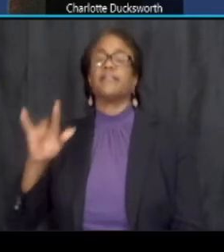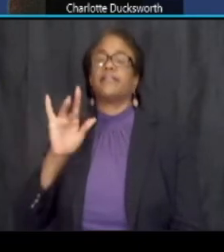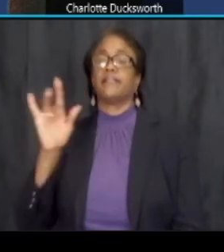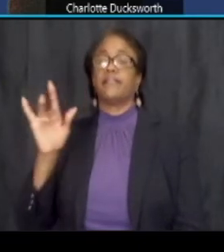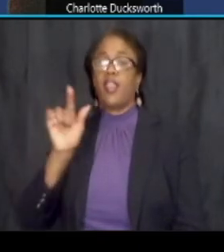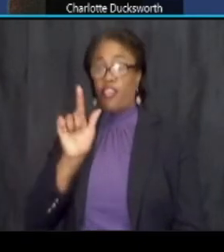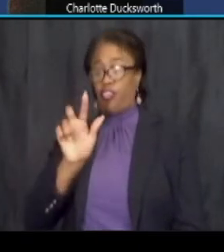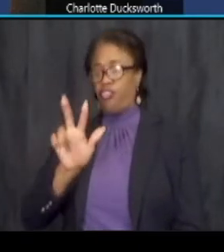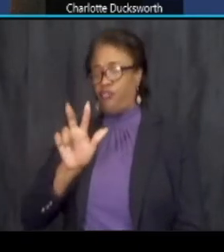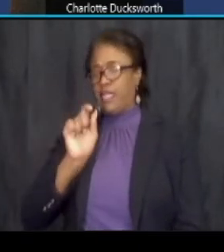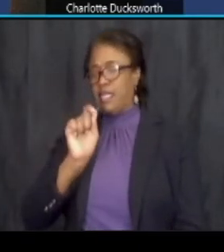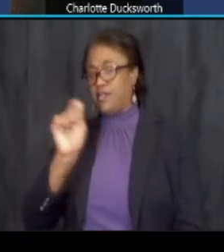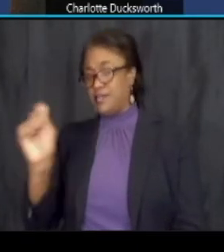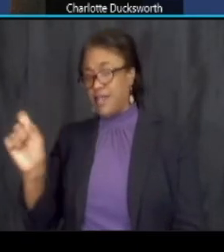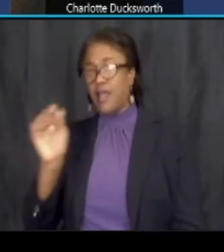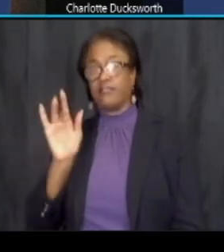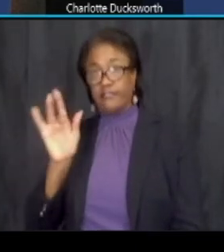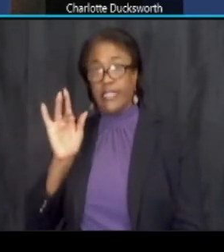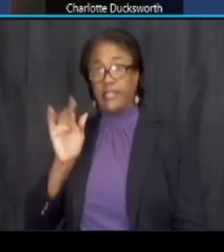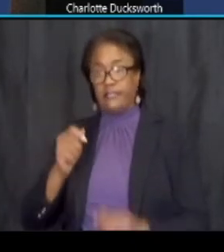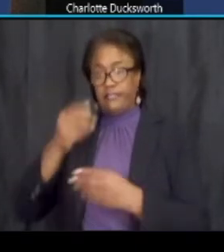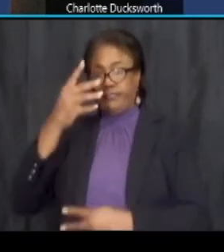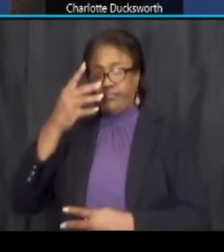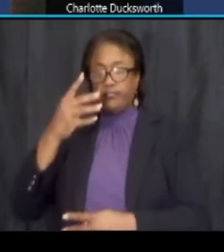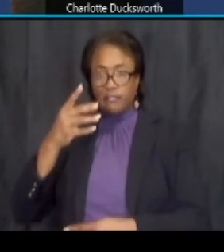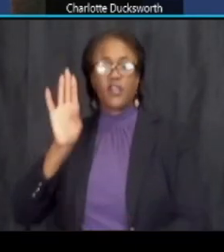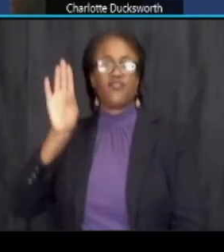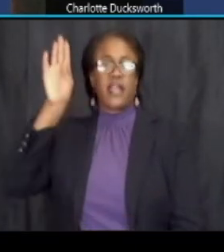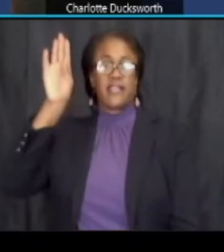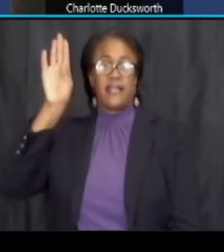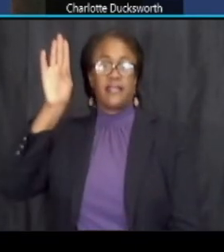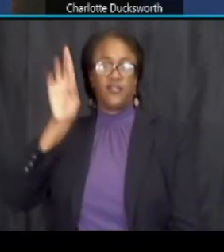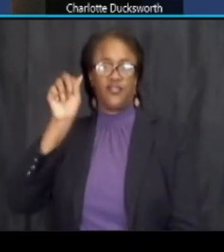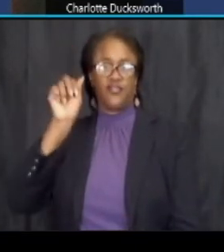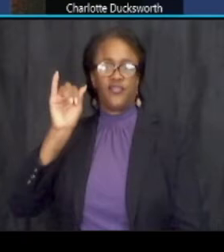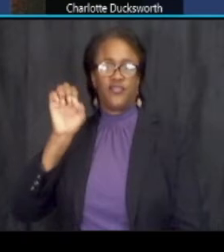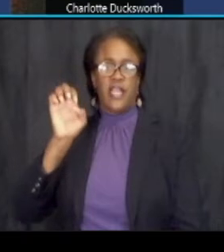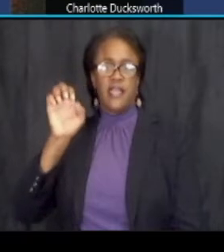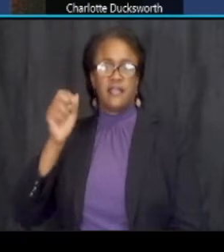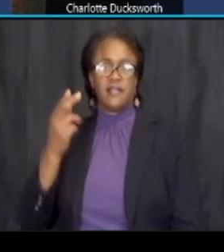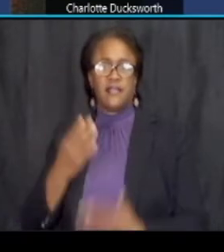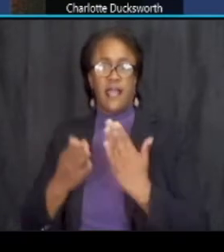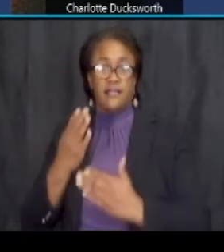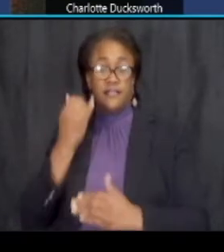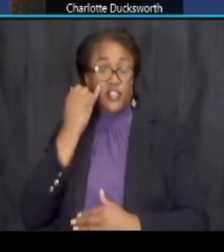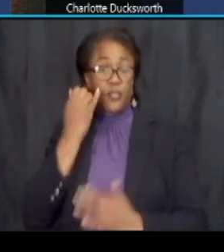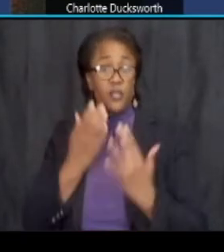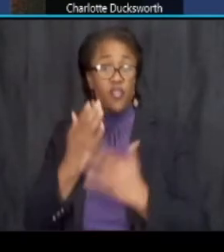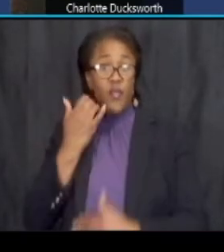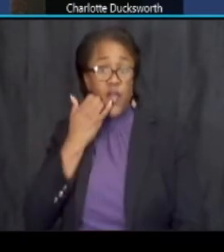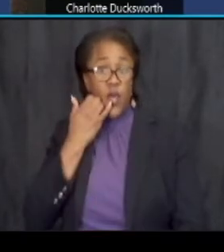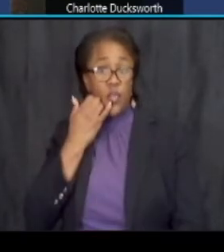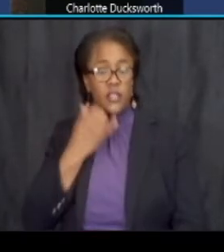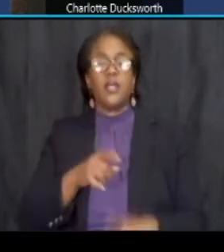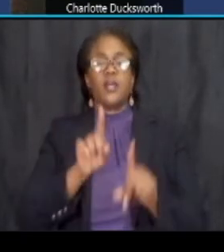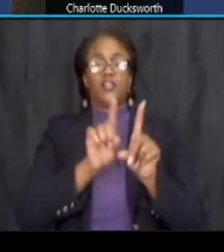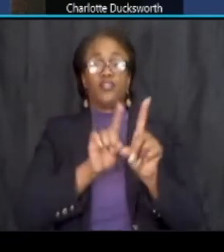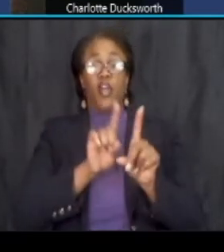and you will select raise hand if you have dialed in by phone again dial star three and the raised